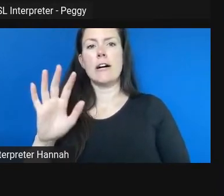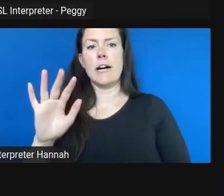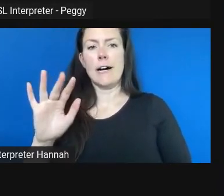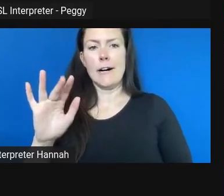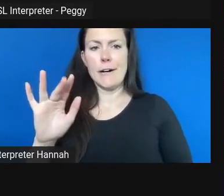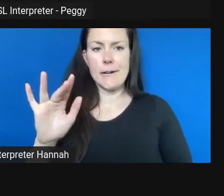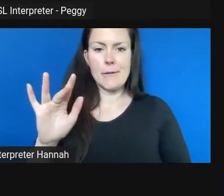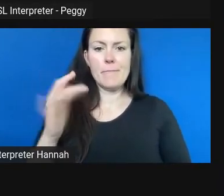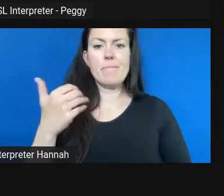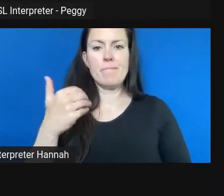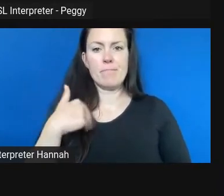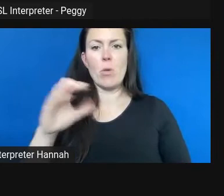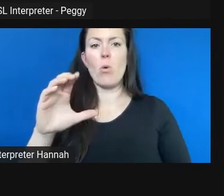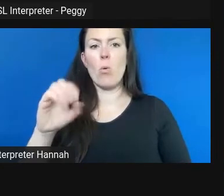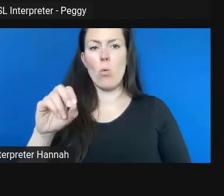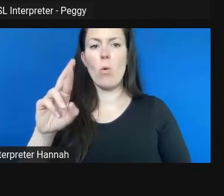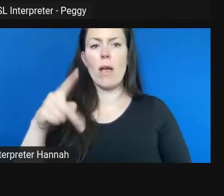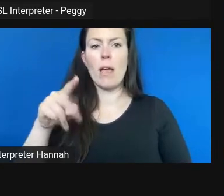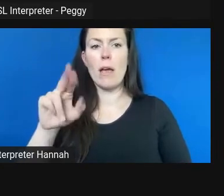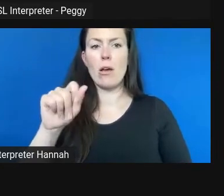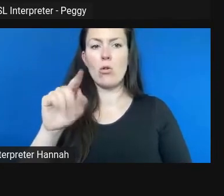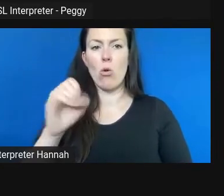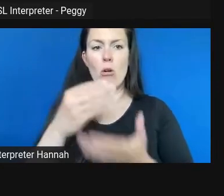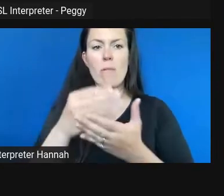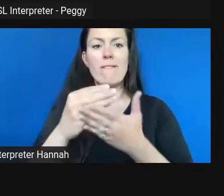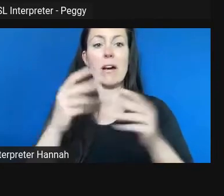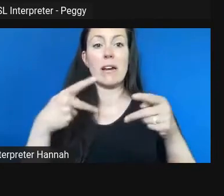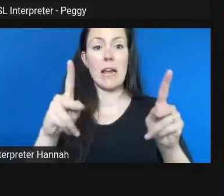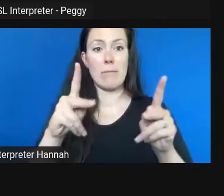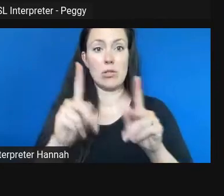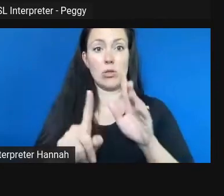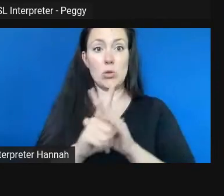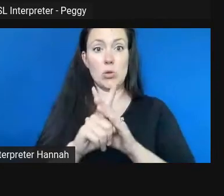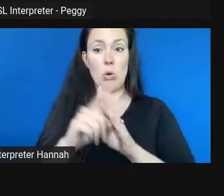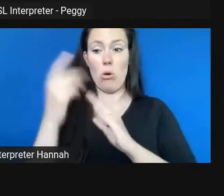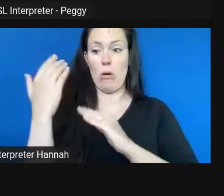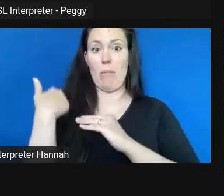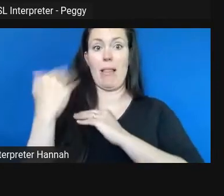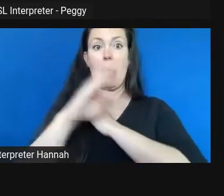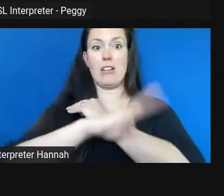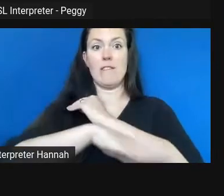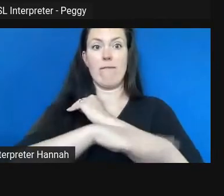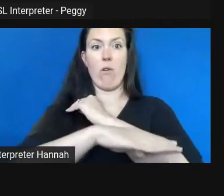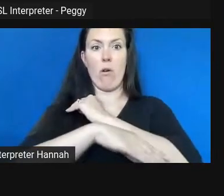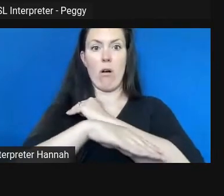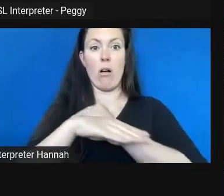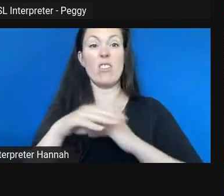funding opportunity come up last fall. So it was a couple months after we had finished this